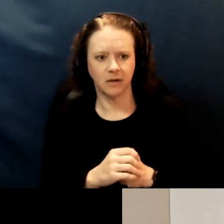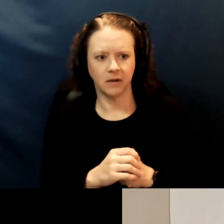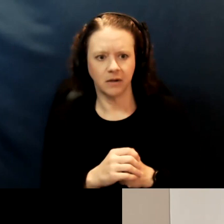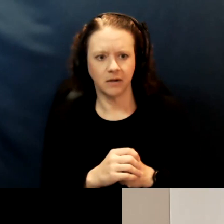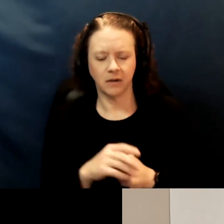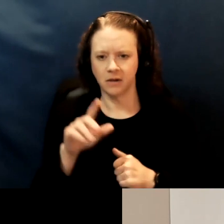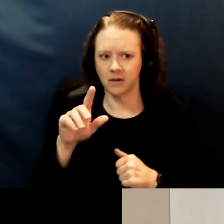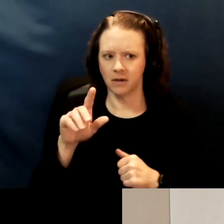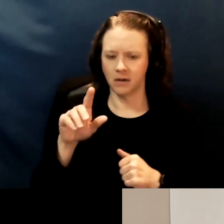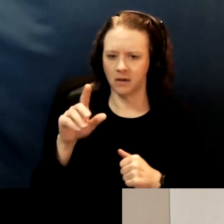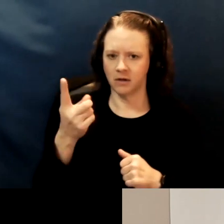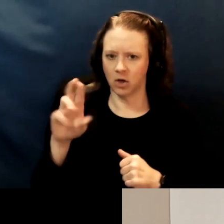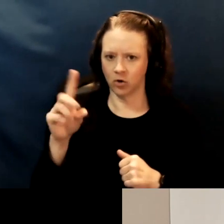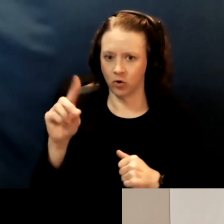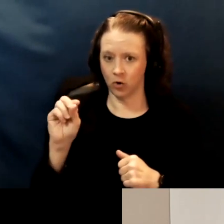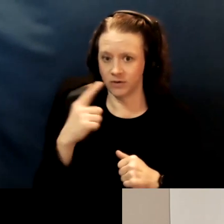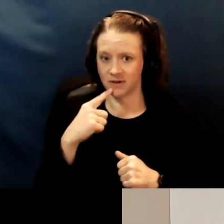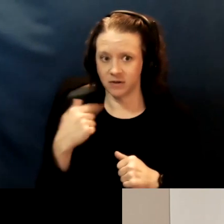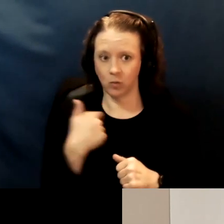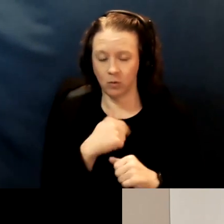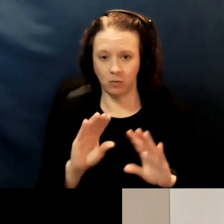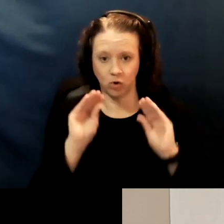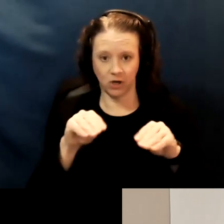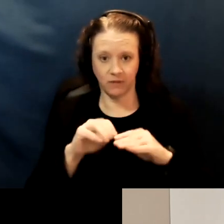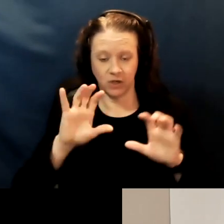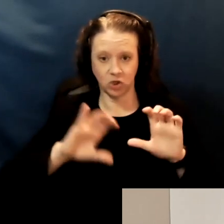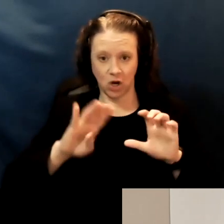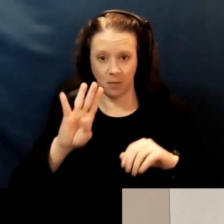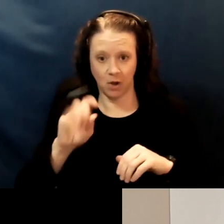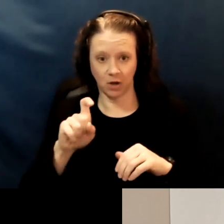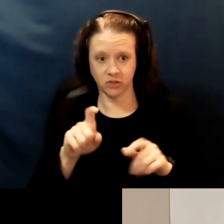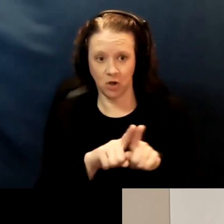Yes, the website, we'll put it into the chat box. It's also in the slides.